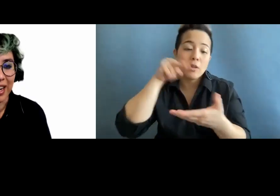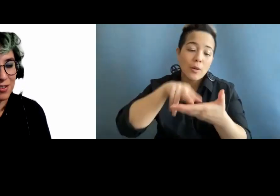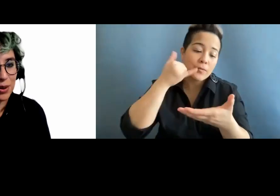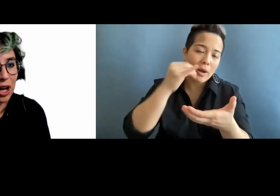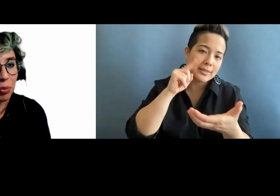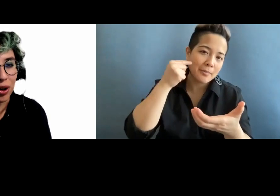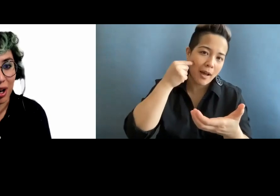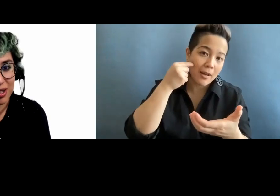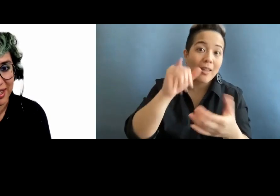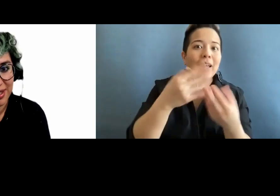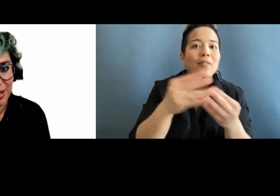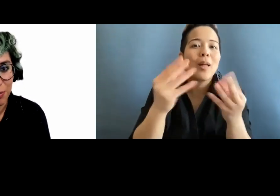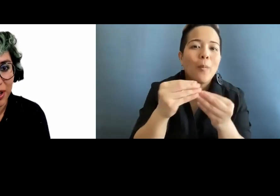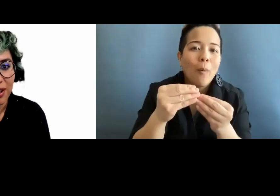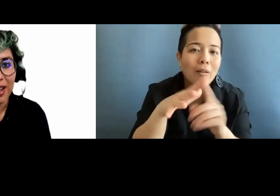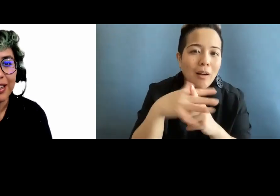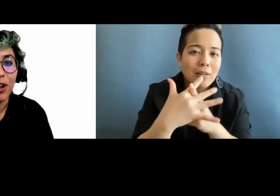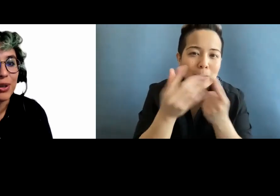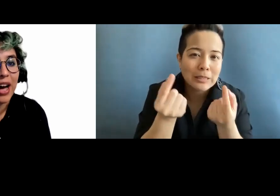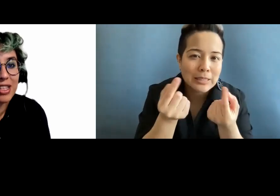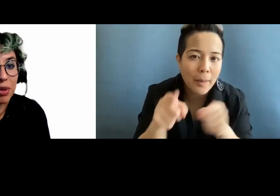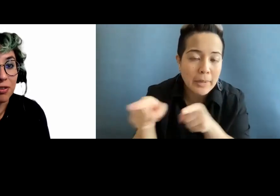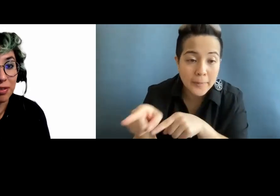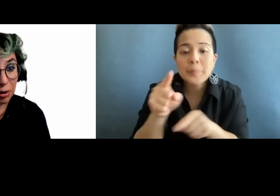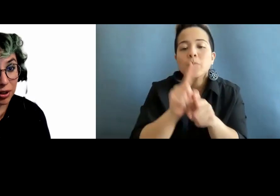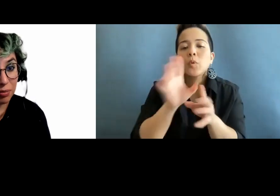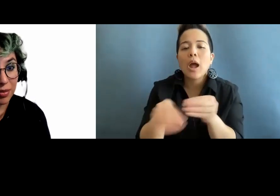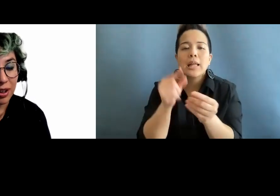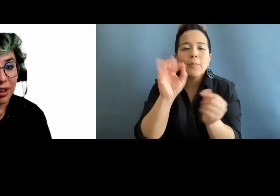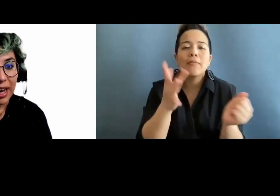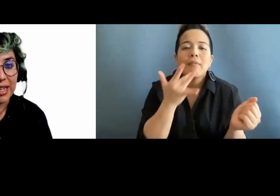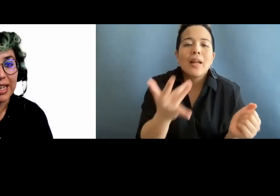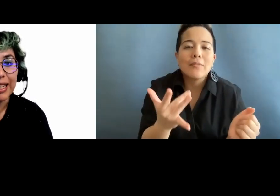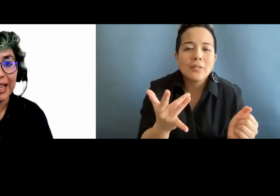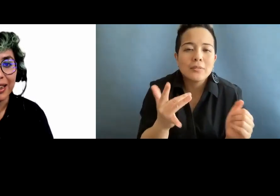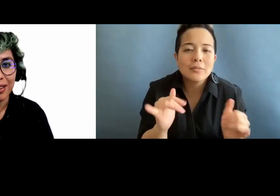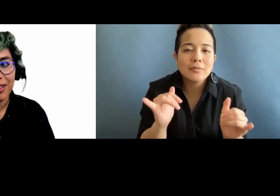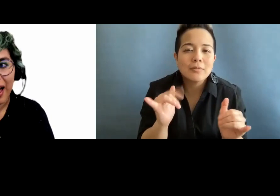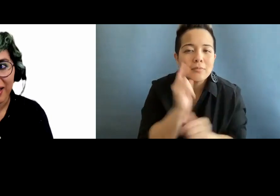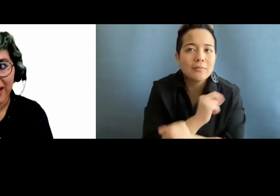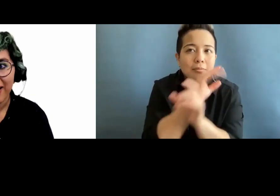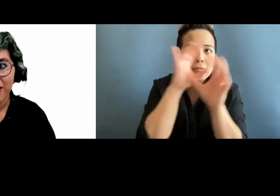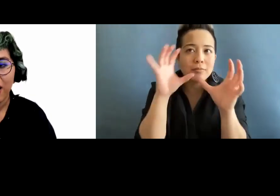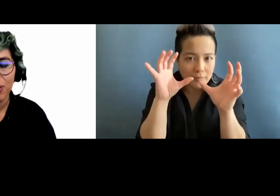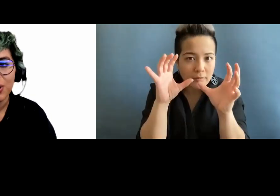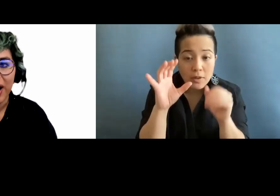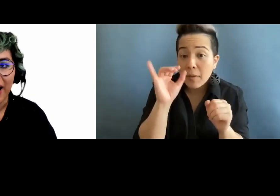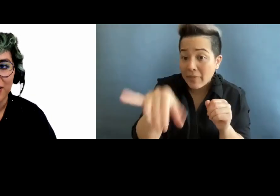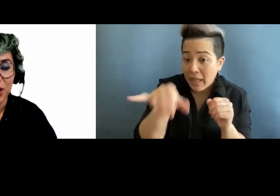That gives you a lot more context. It also adds a bit of flavor. That can not only add